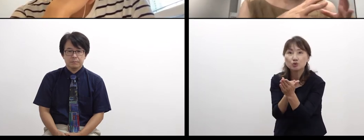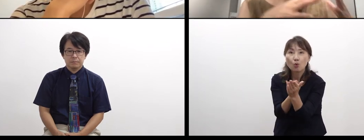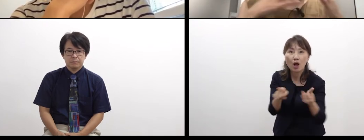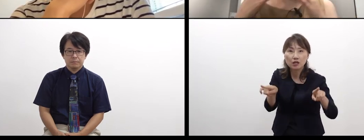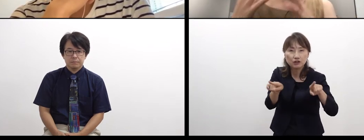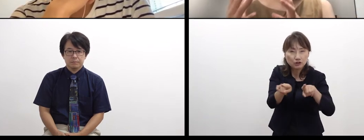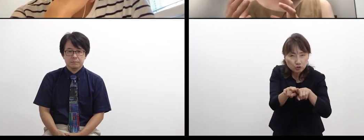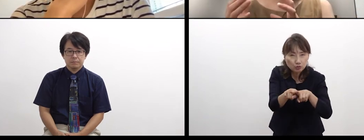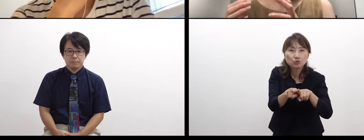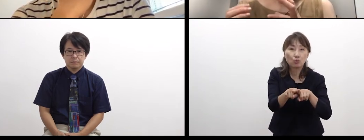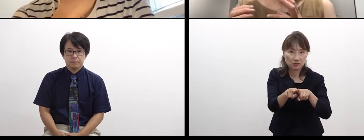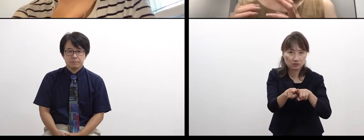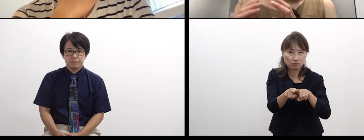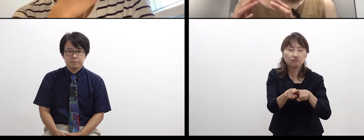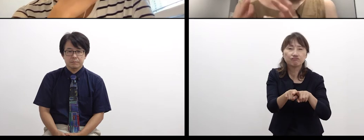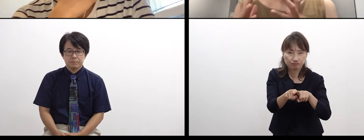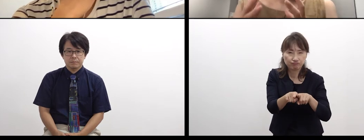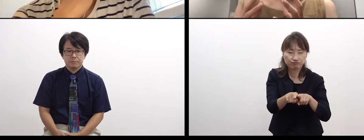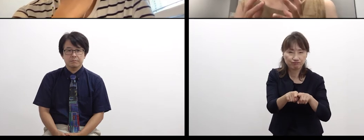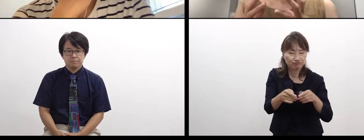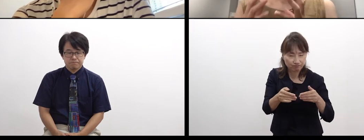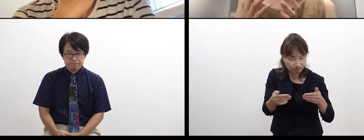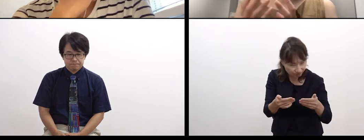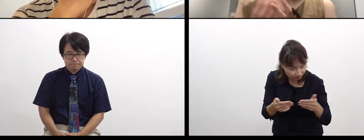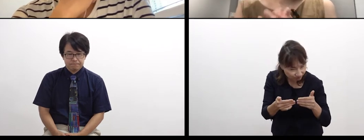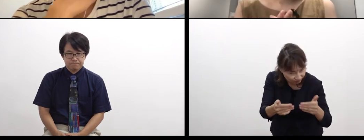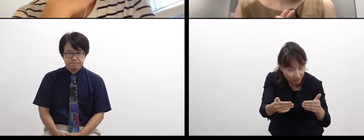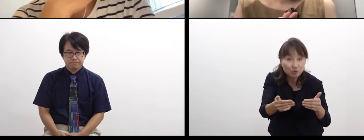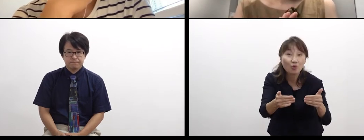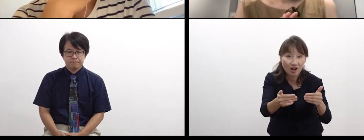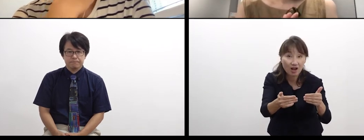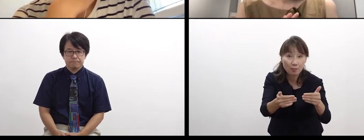to expand the field itself that that person and the artist work together